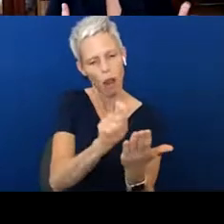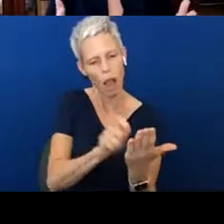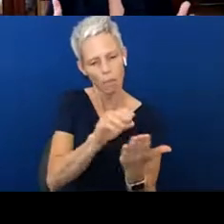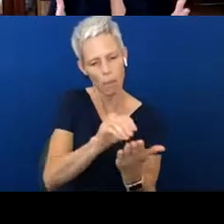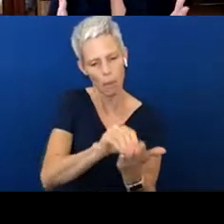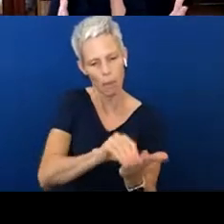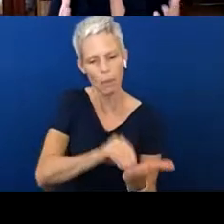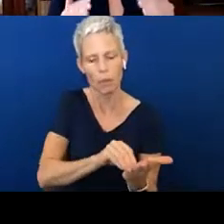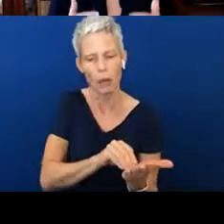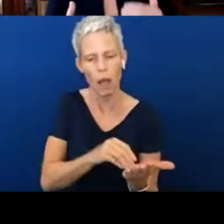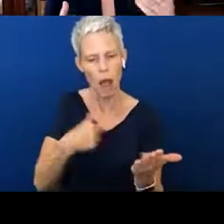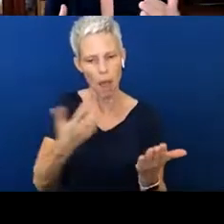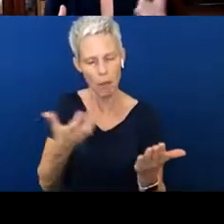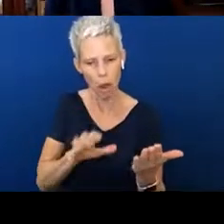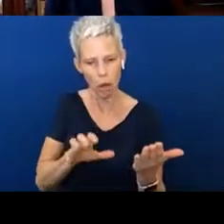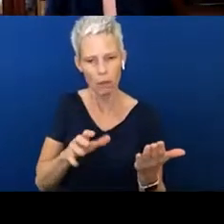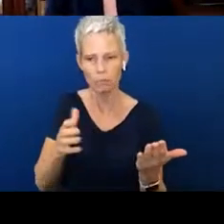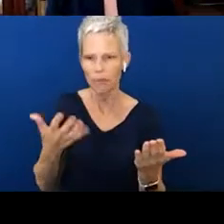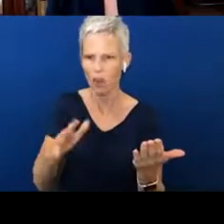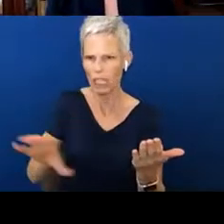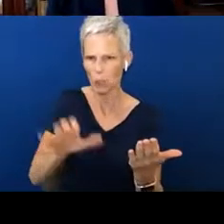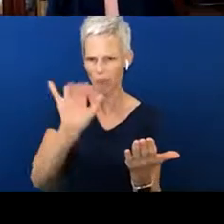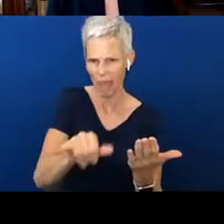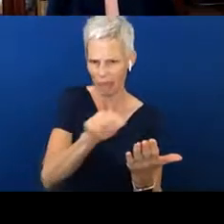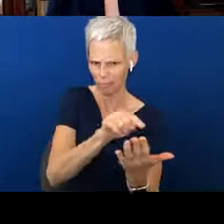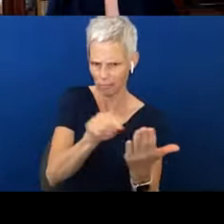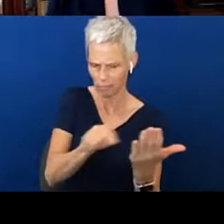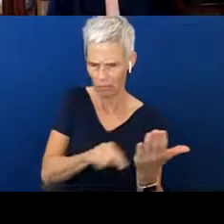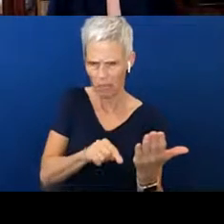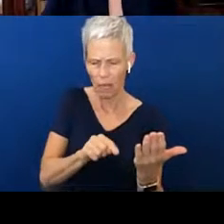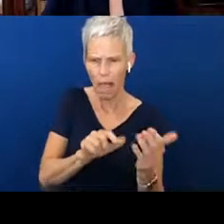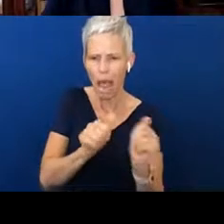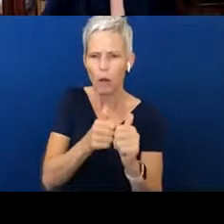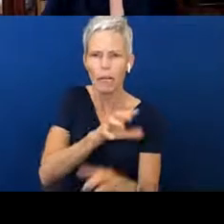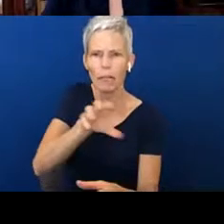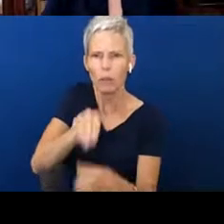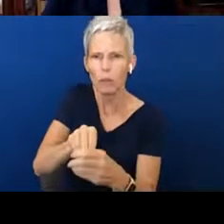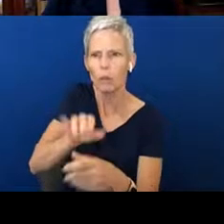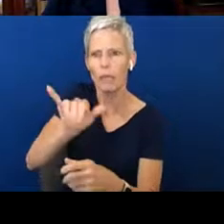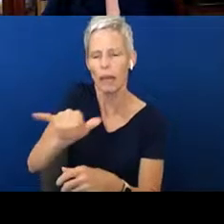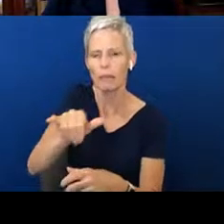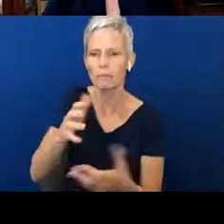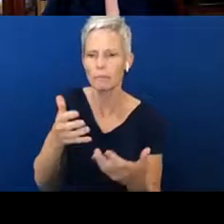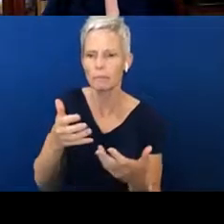I'm already doing this, or where could I add this into our routine? So what you're looking at